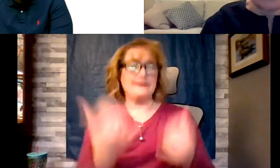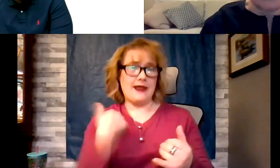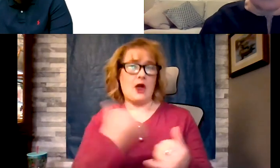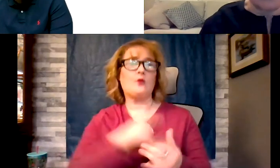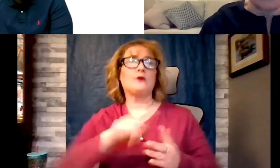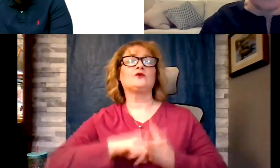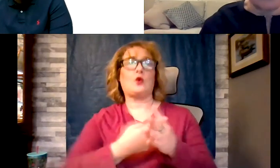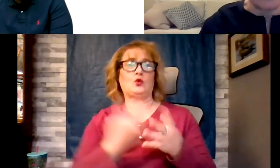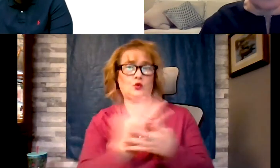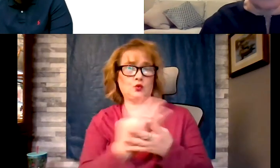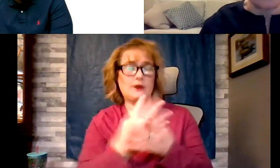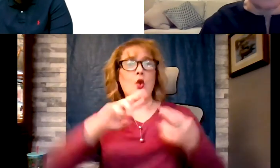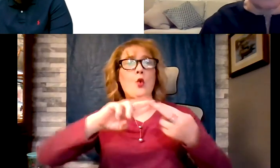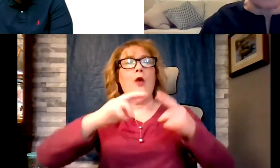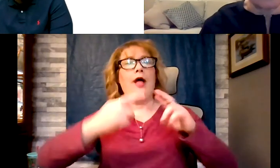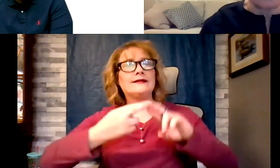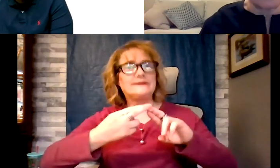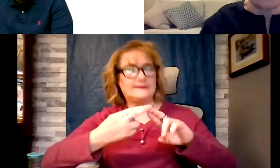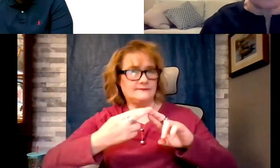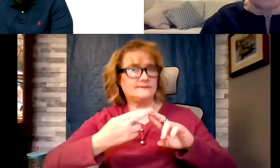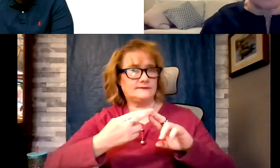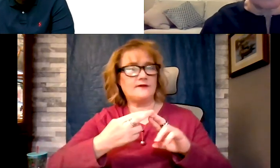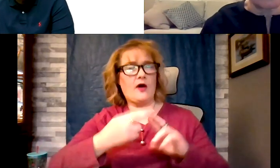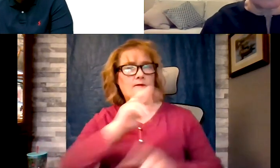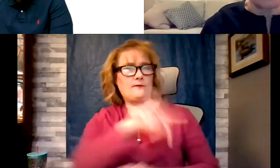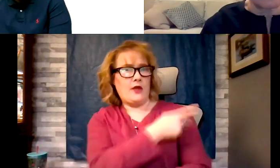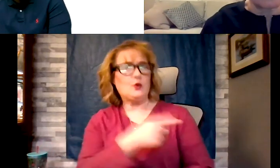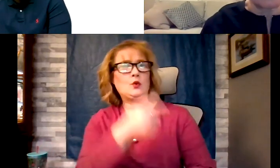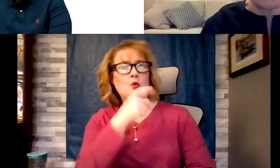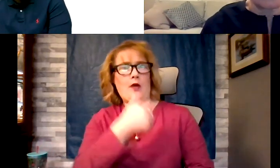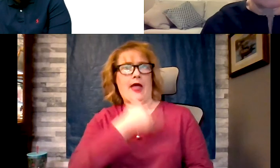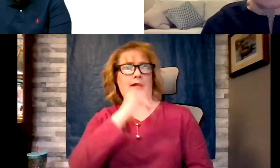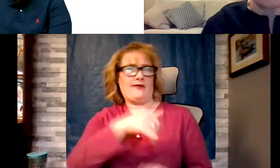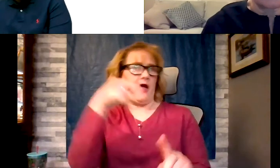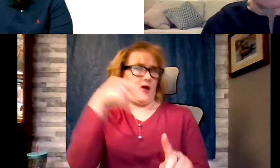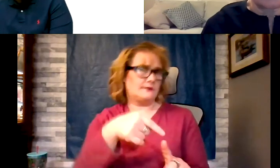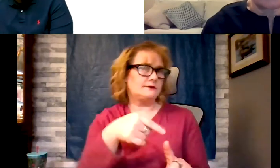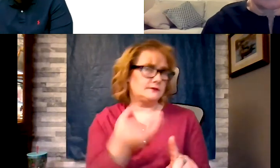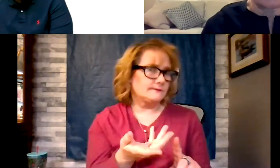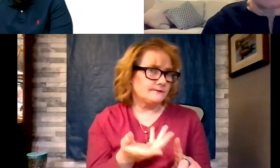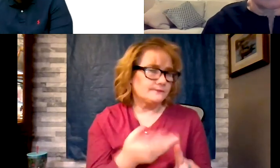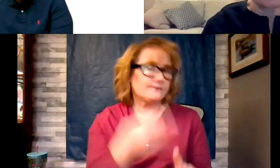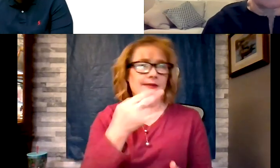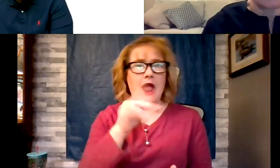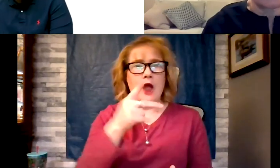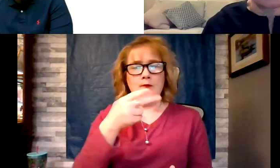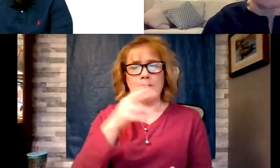relative of patients who have it hypertropic cardiomyopathy, HDM